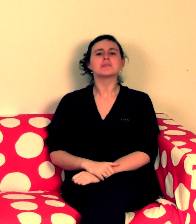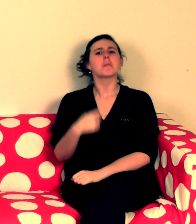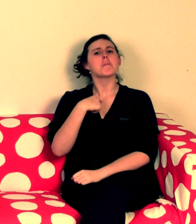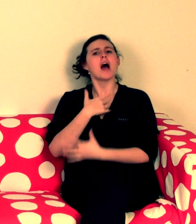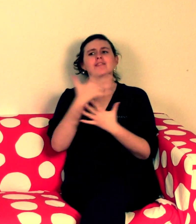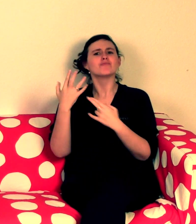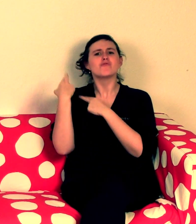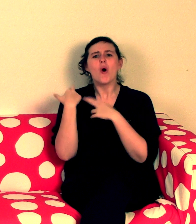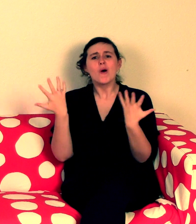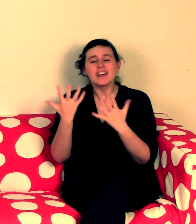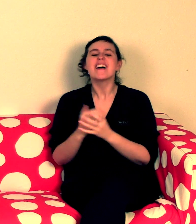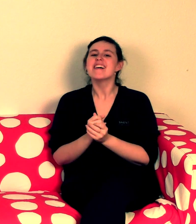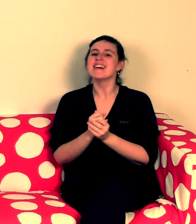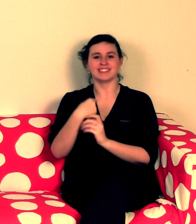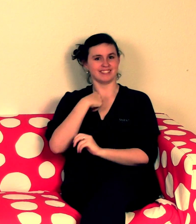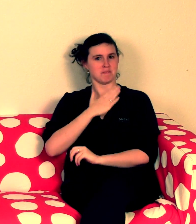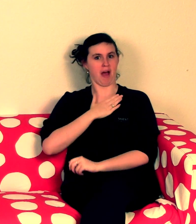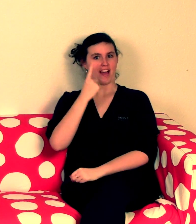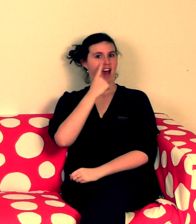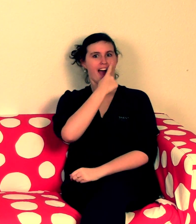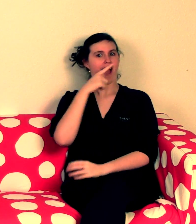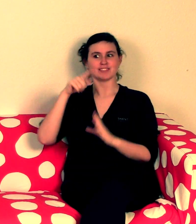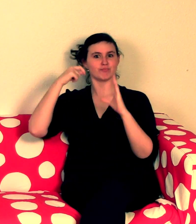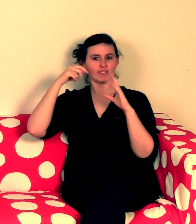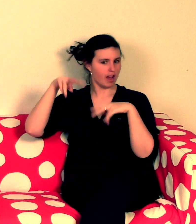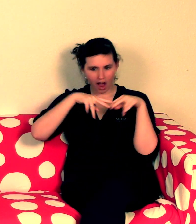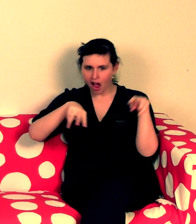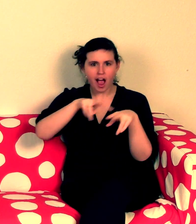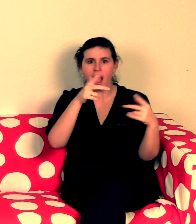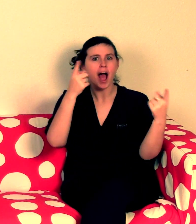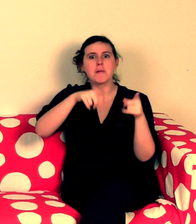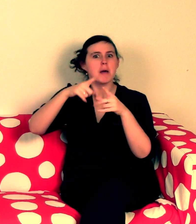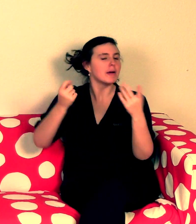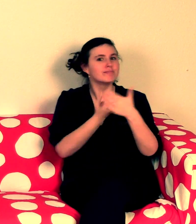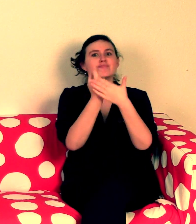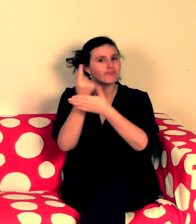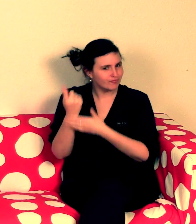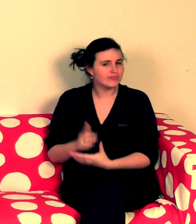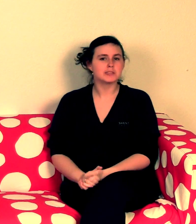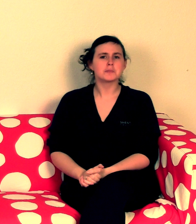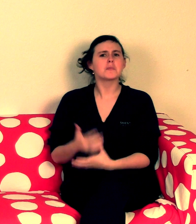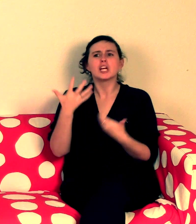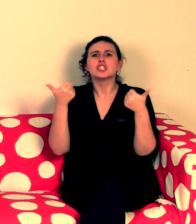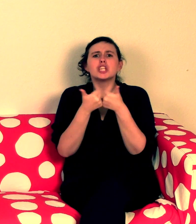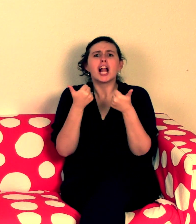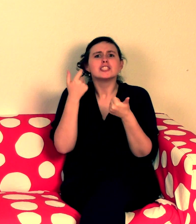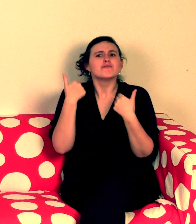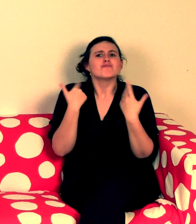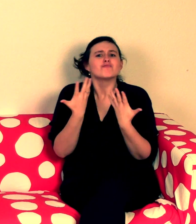My mainrole was being the main character, or the eyes, of this film. There were some challenges in this film for me.